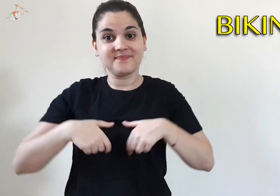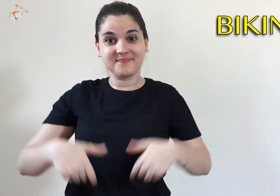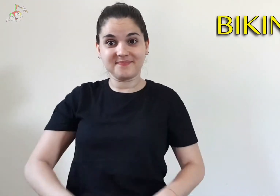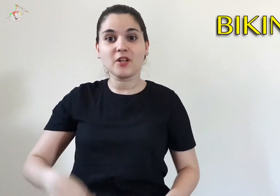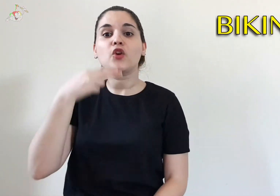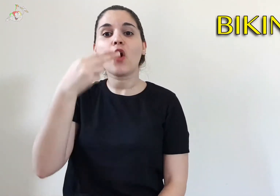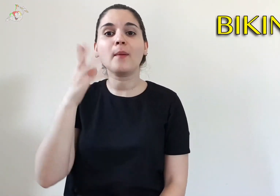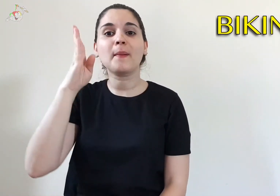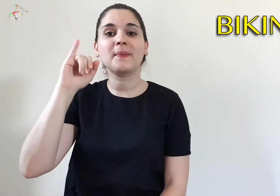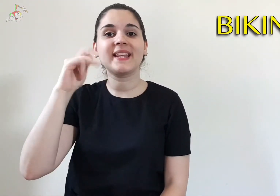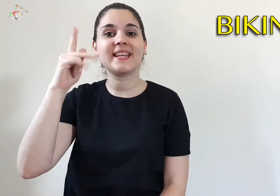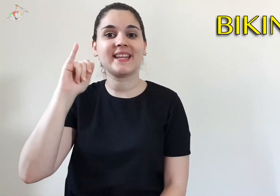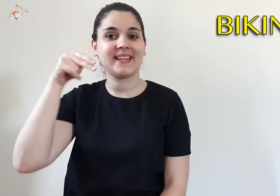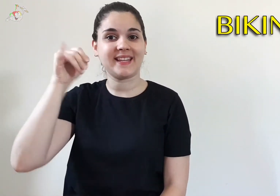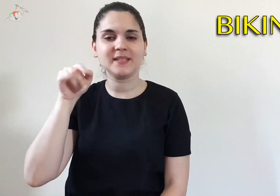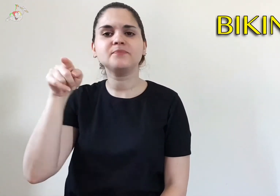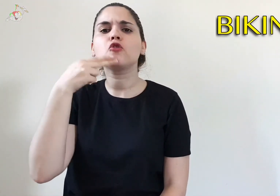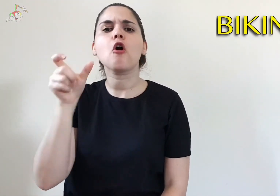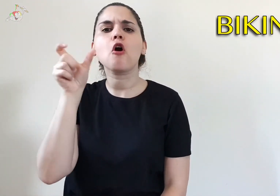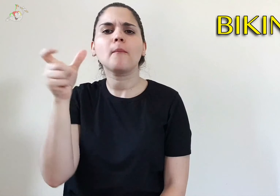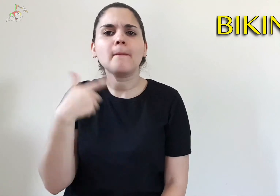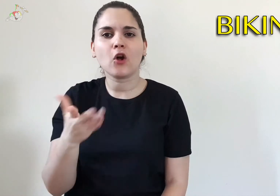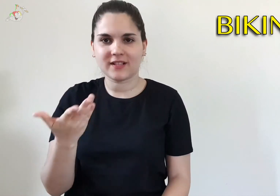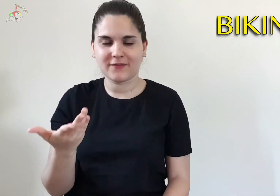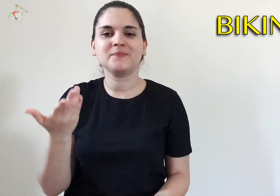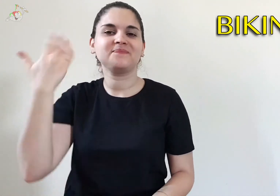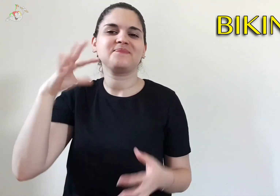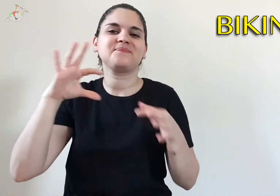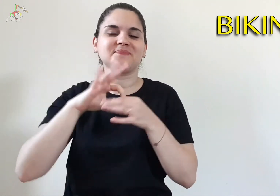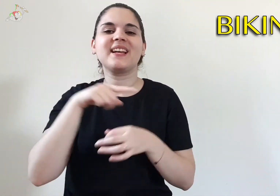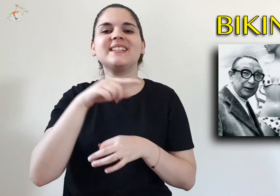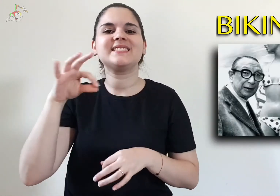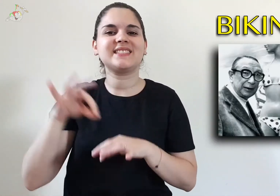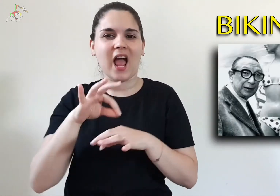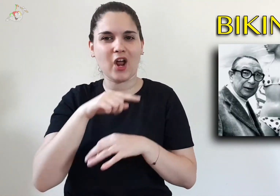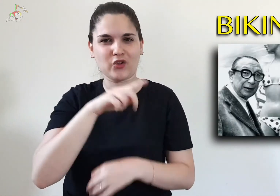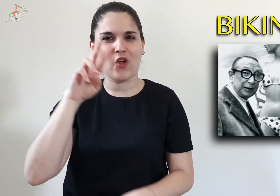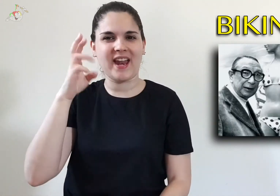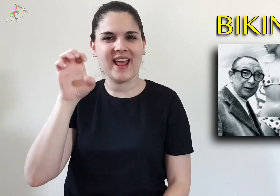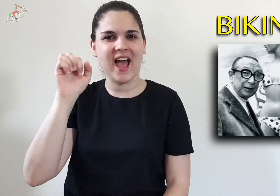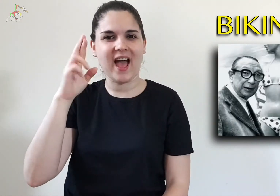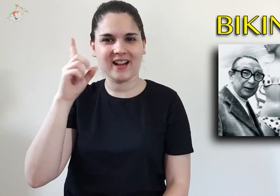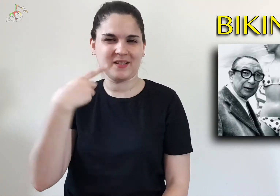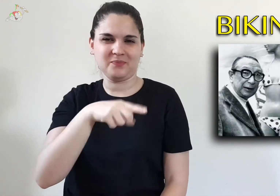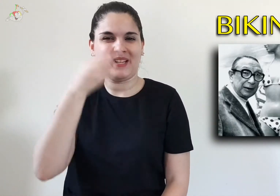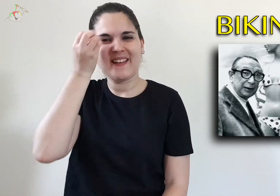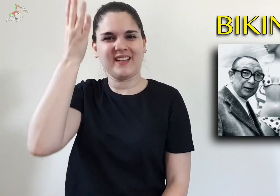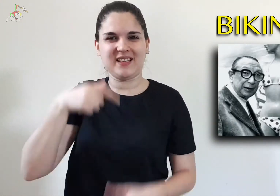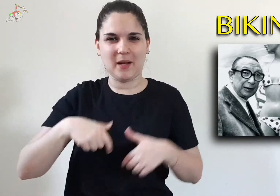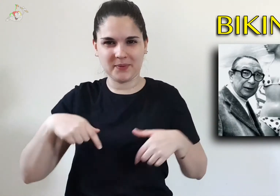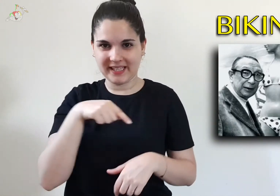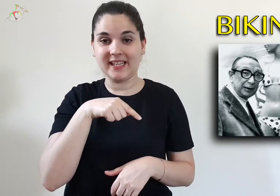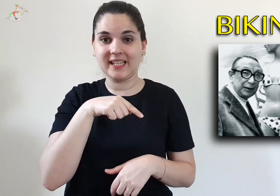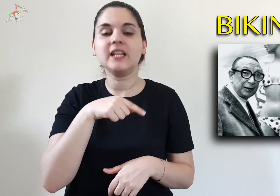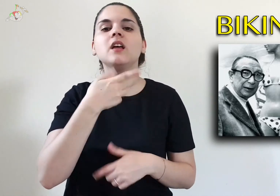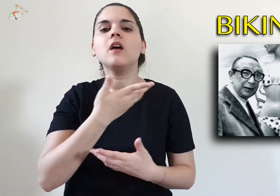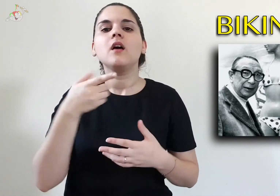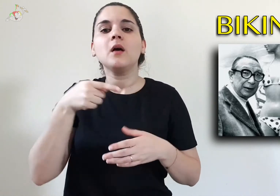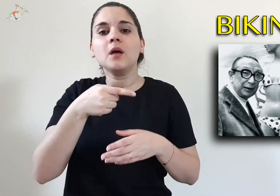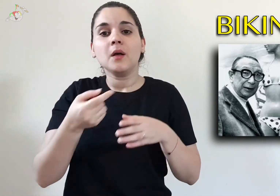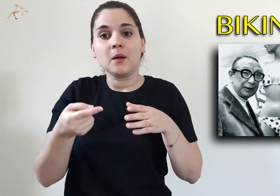Why is the two-piece swimsuit named "bikini"? The tailor who invented it, Réard, was inspired by the